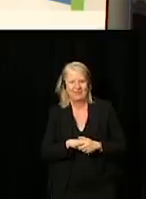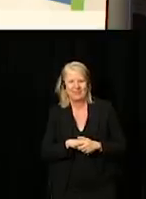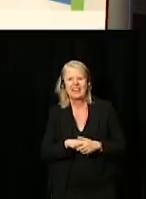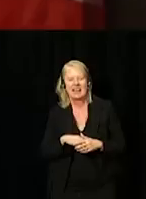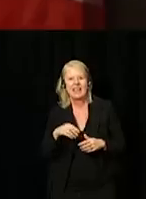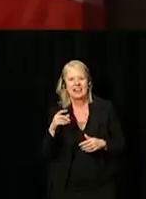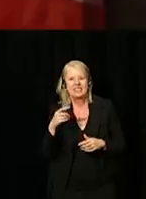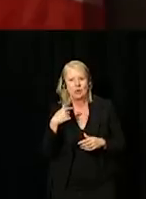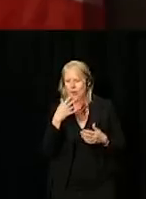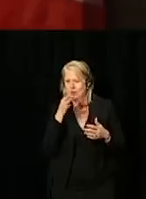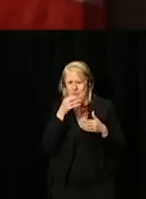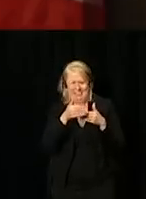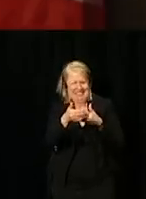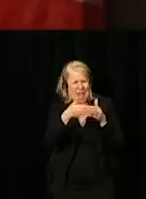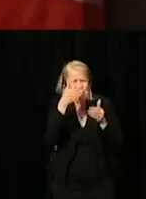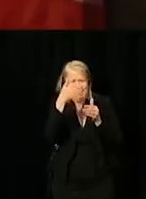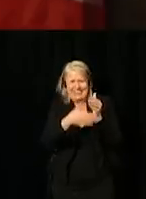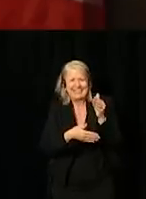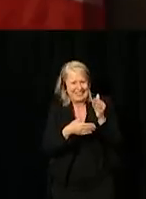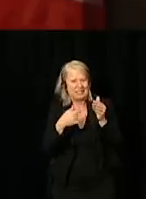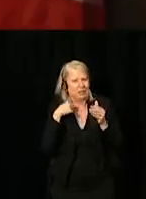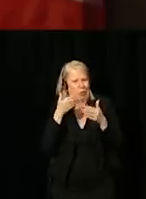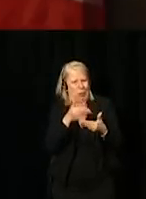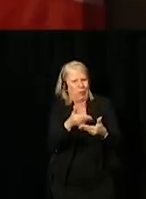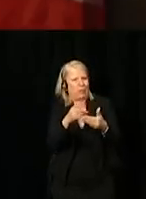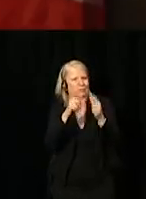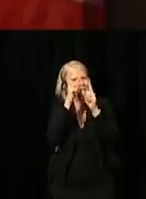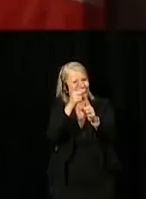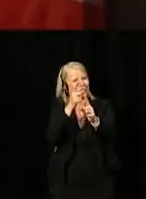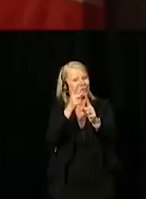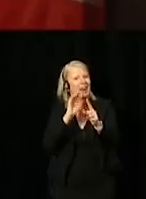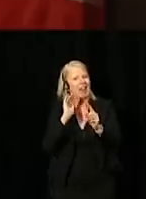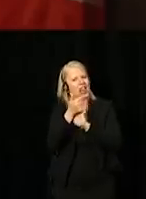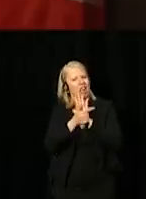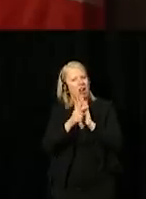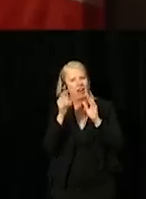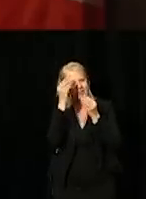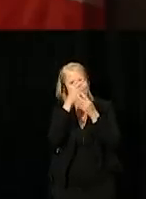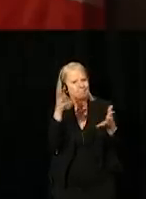We can see the finish line. We're very close to reaching our goal to have a law that sends a clear message to Canadians